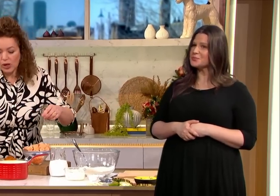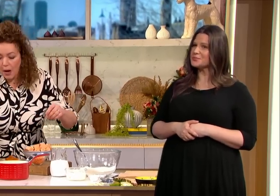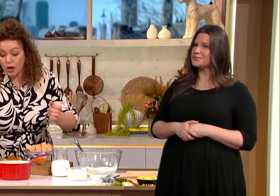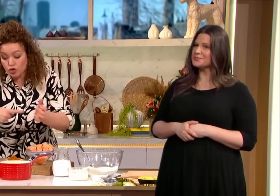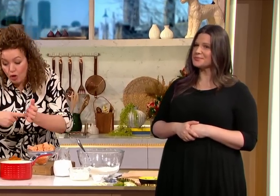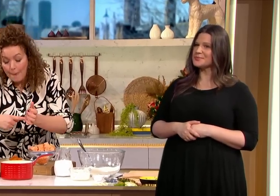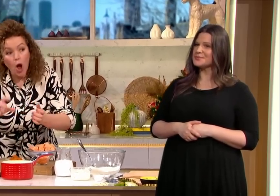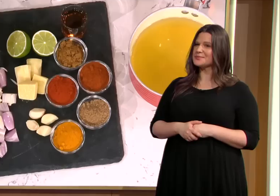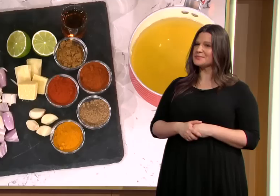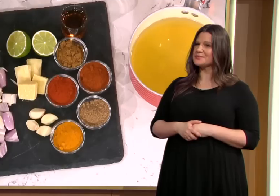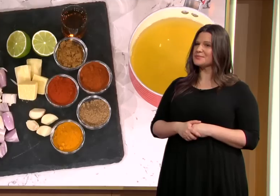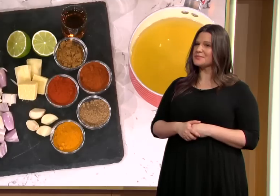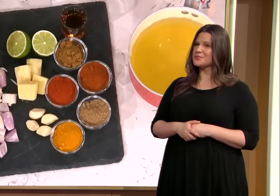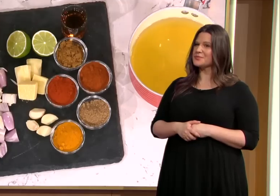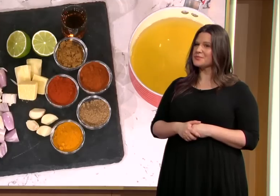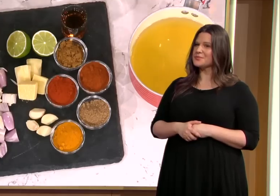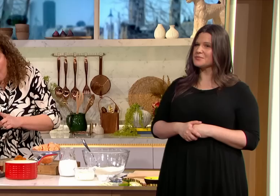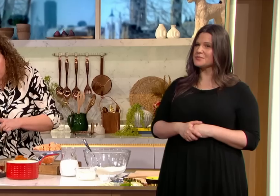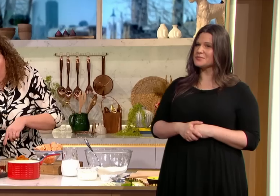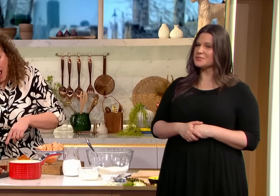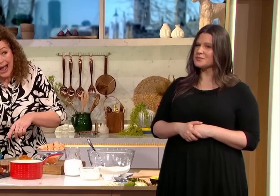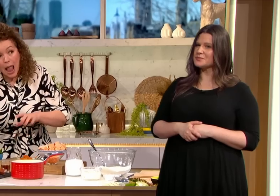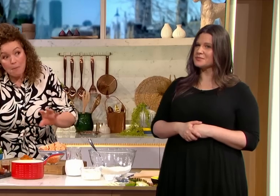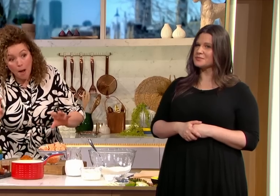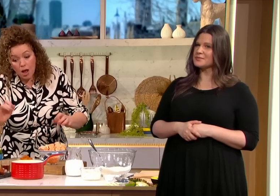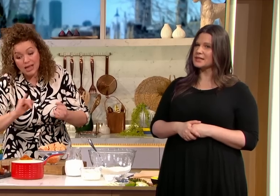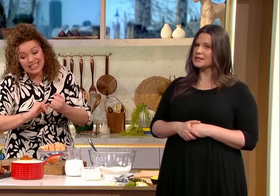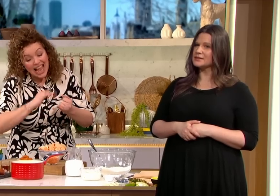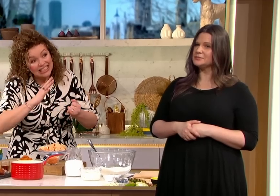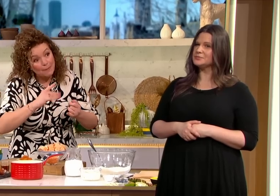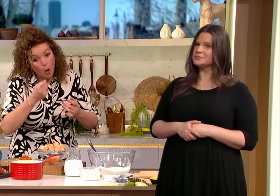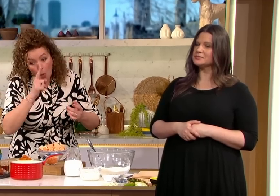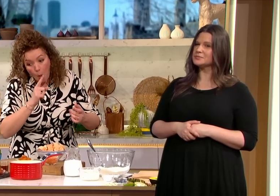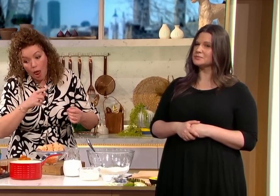but then you can utilise it you can freeze it so I've got all different kinds of herbs and spices